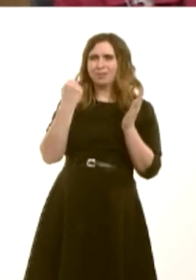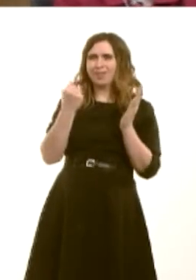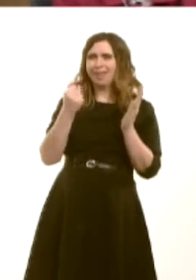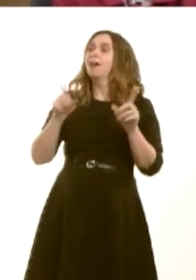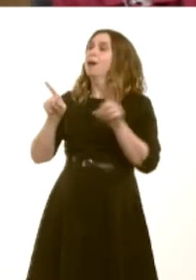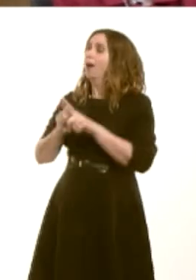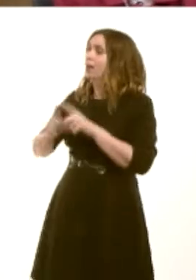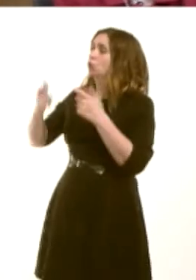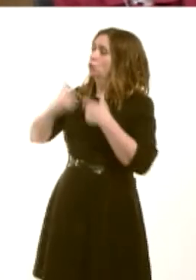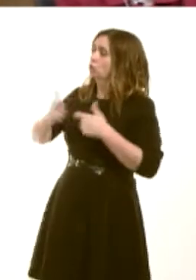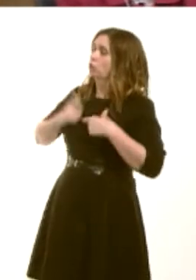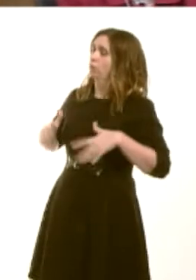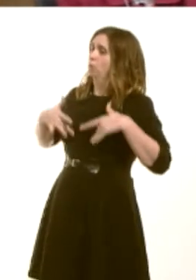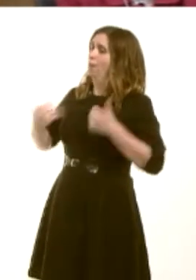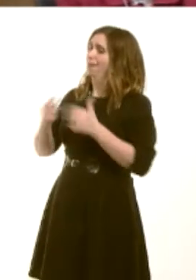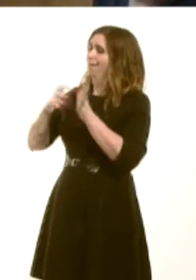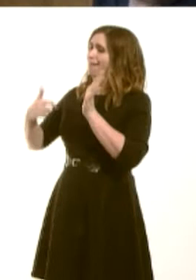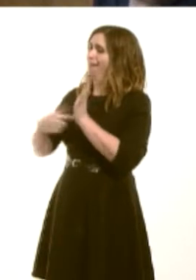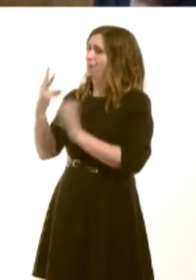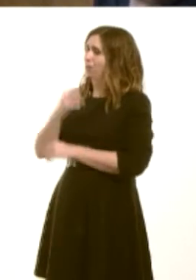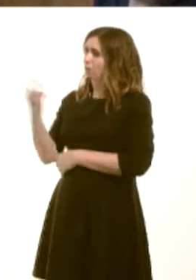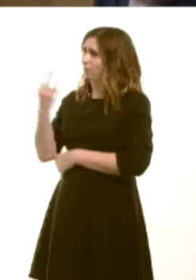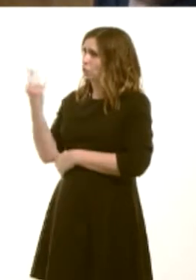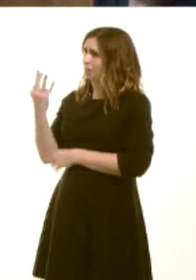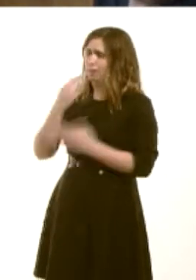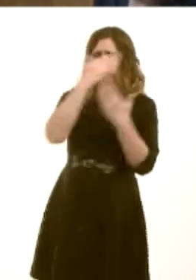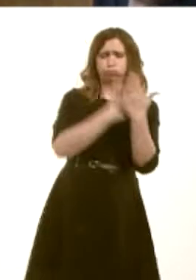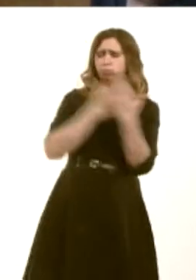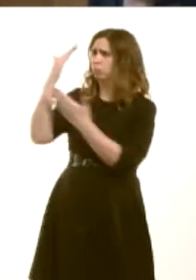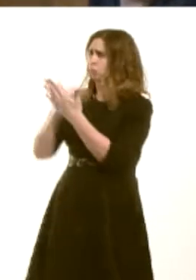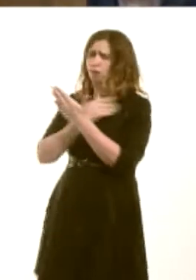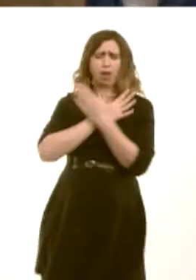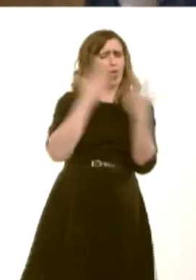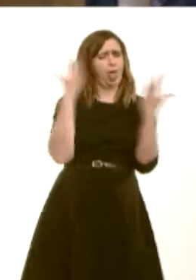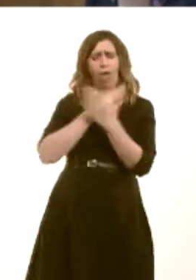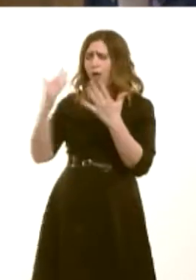and Well-being (Wales) Act 2014 clearly set out our commitment to carers. We have invested